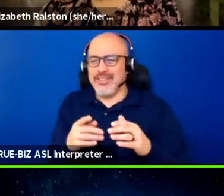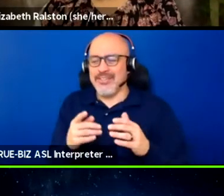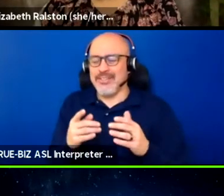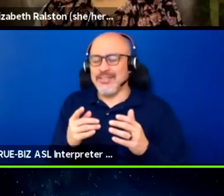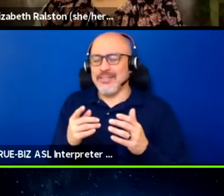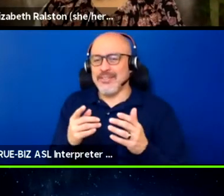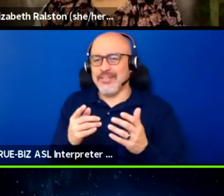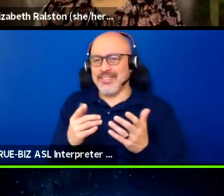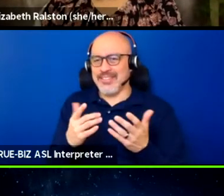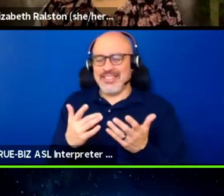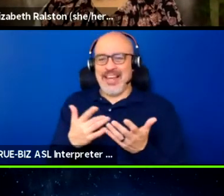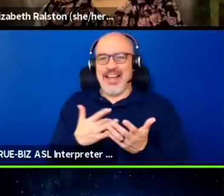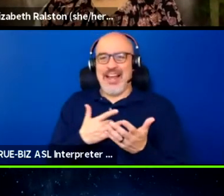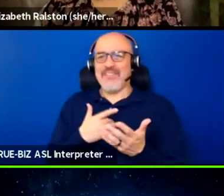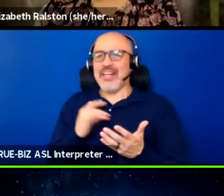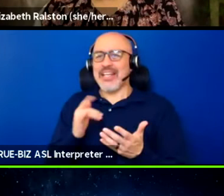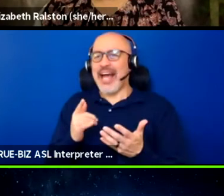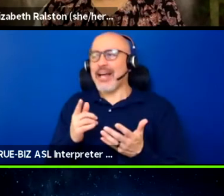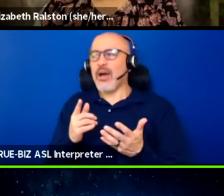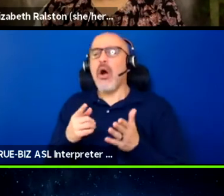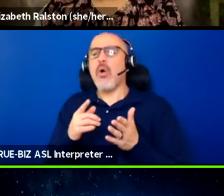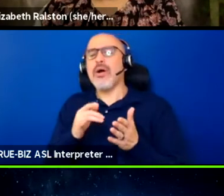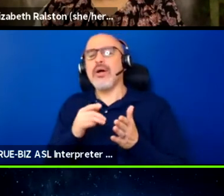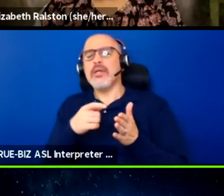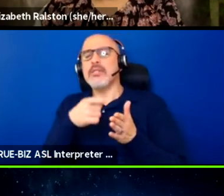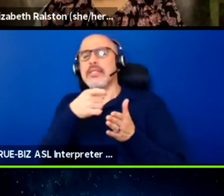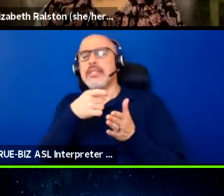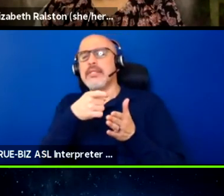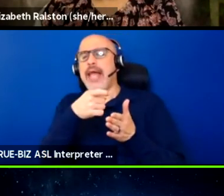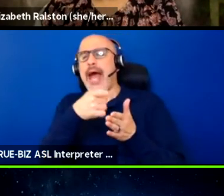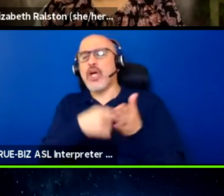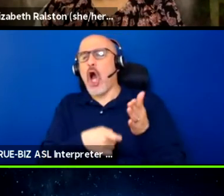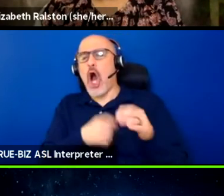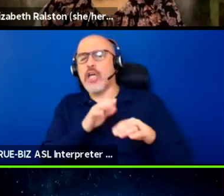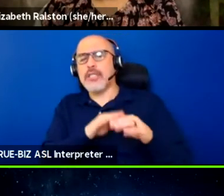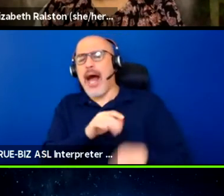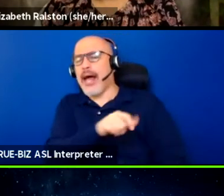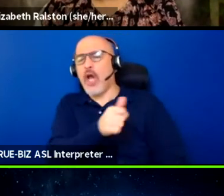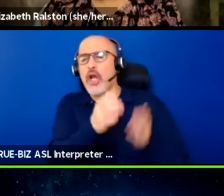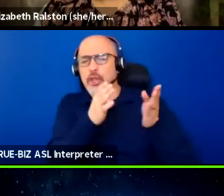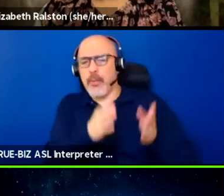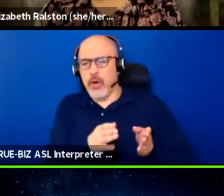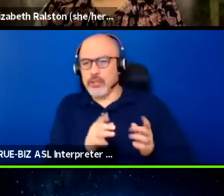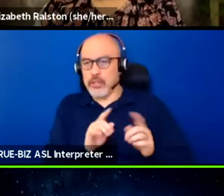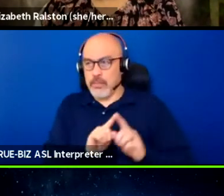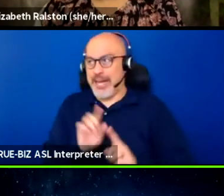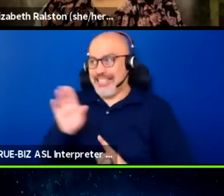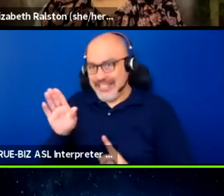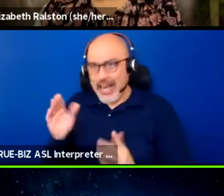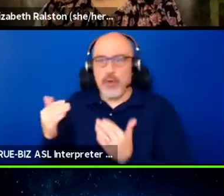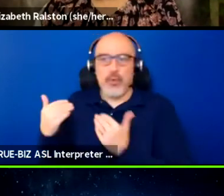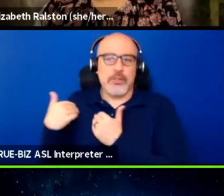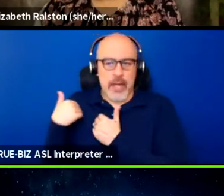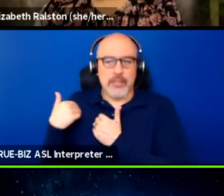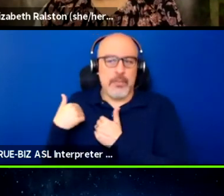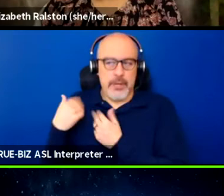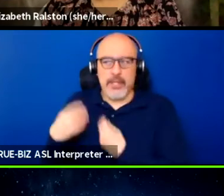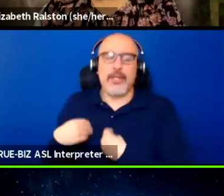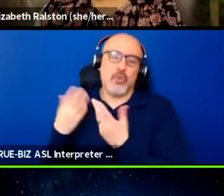we're going to pass this cost off on, but when it's our responsibility. I think it's their responsibility to provide that.